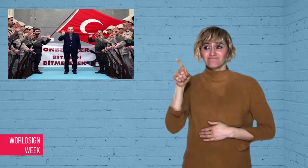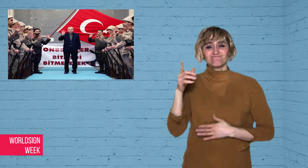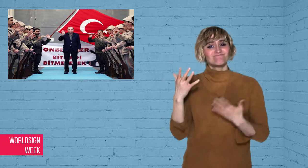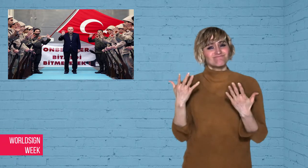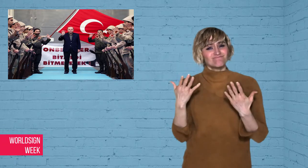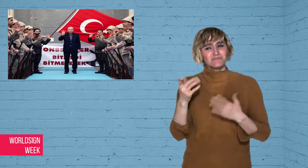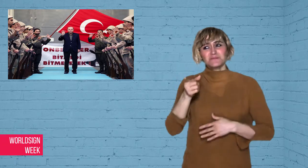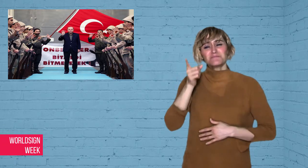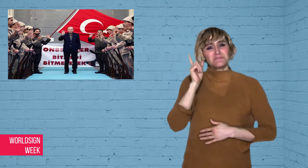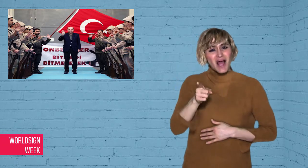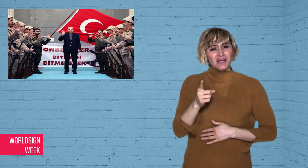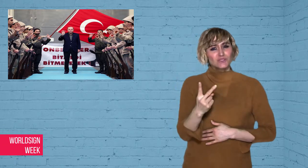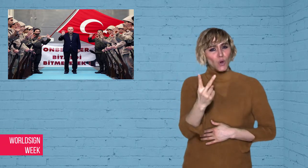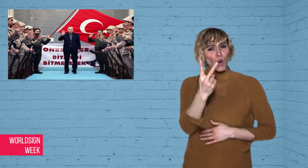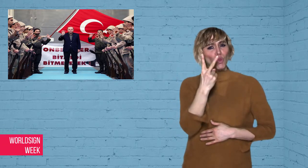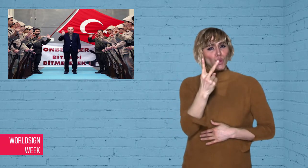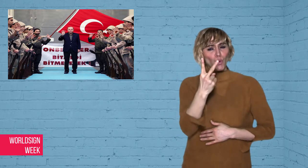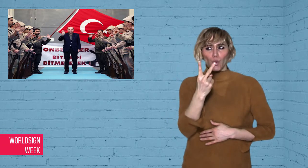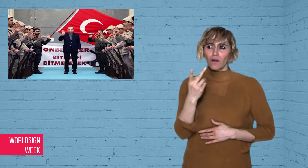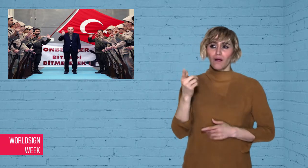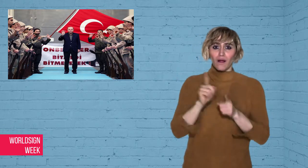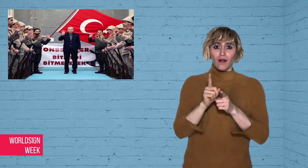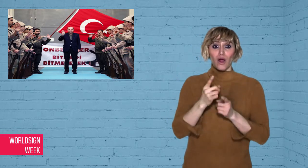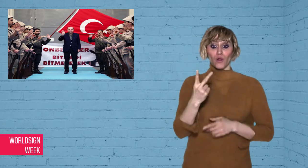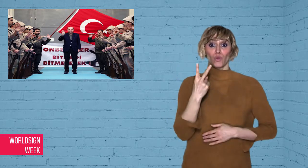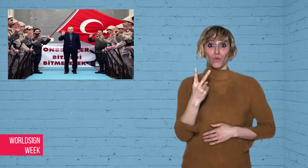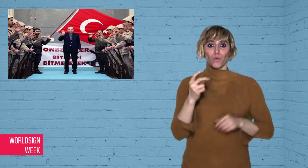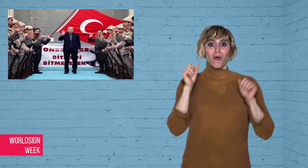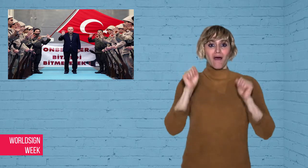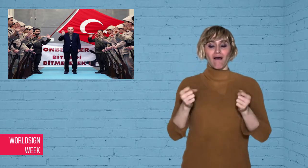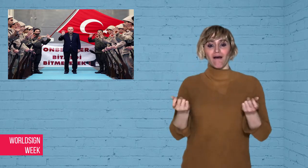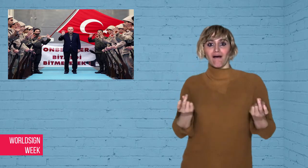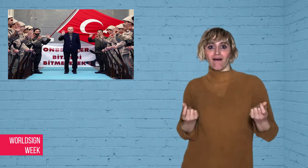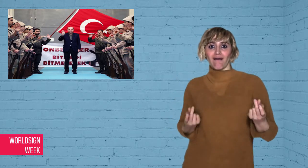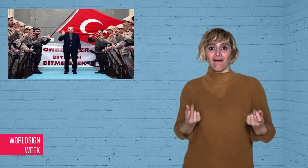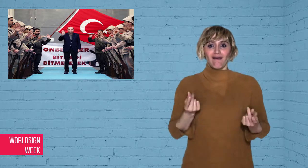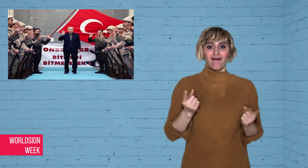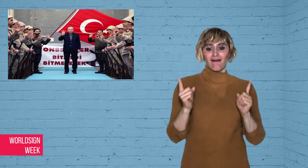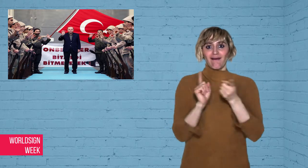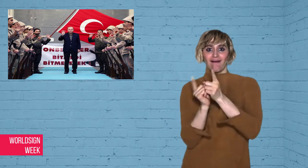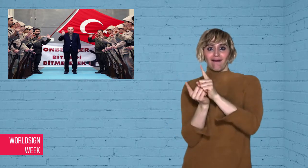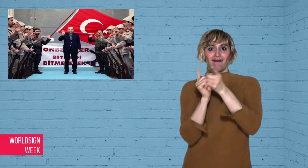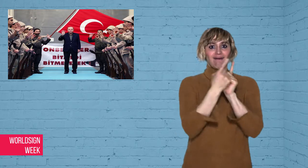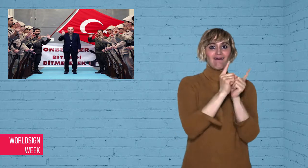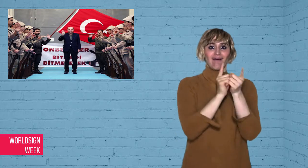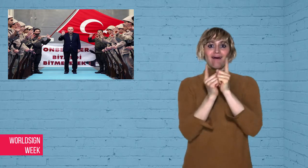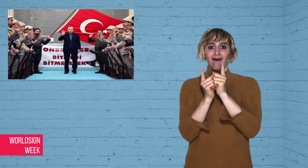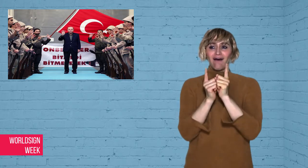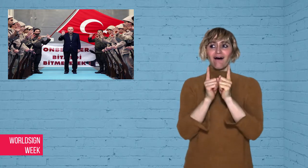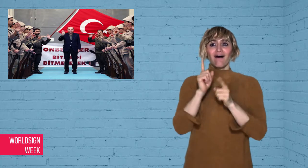compromise. Erdogan, however, has shown